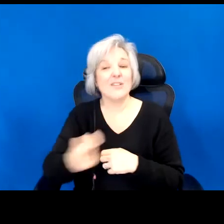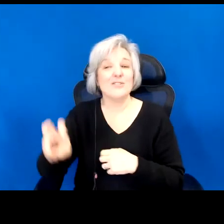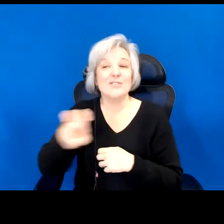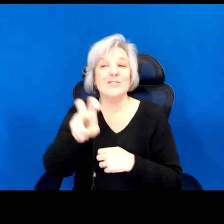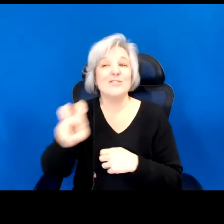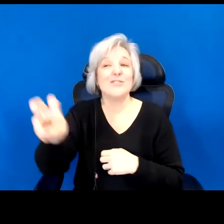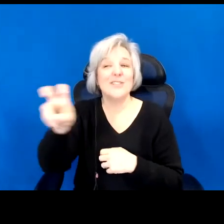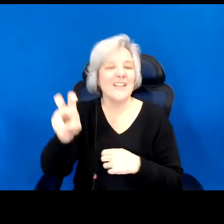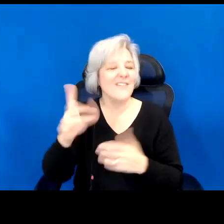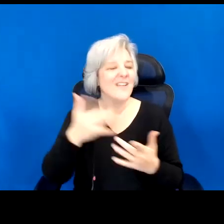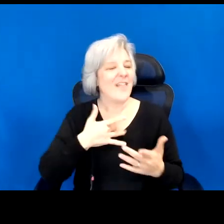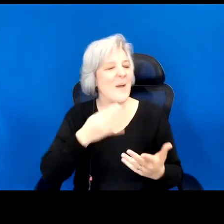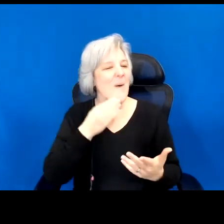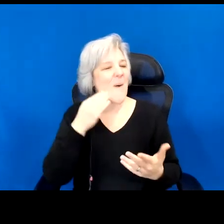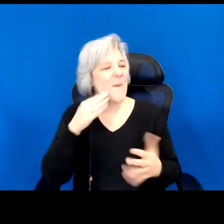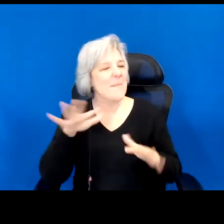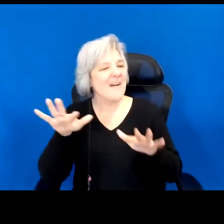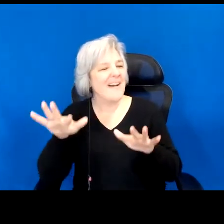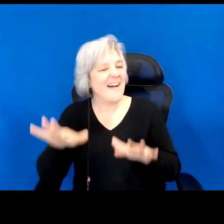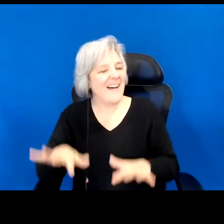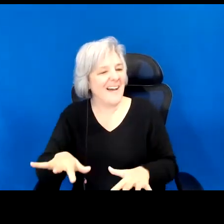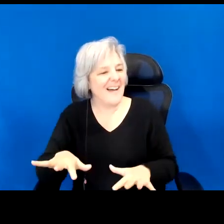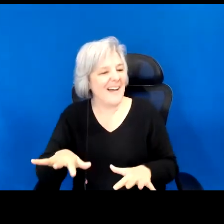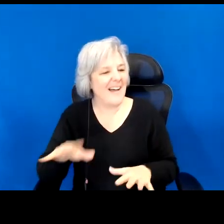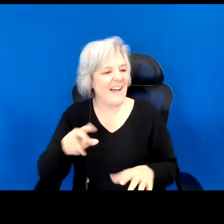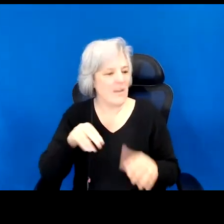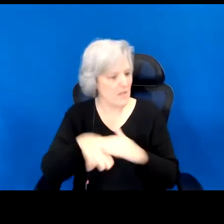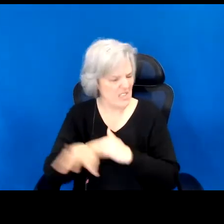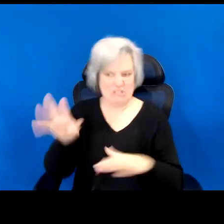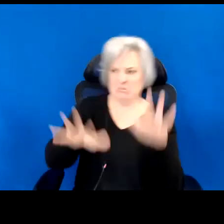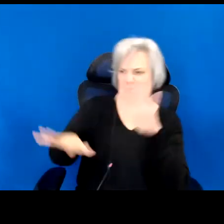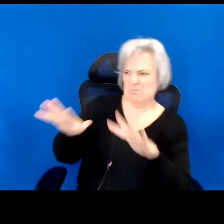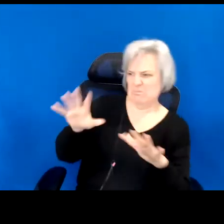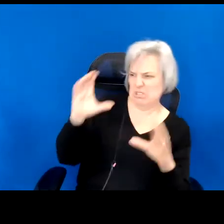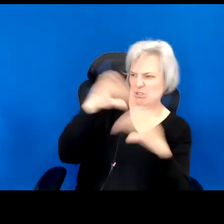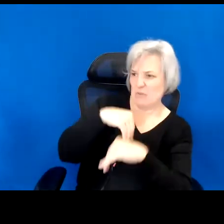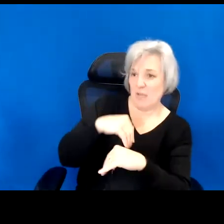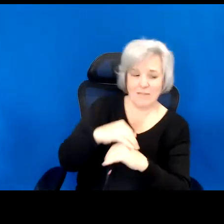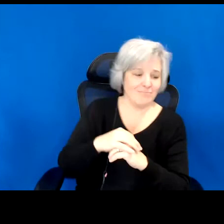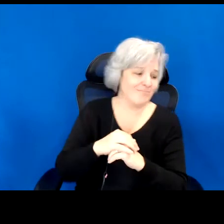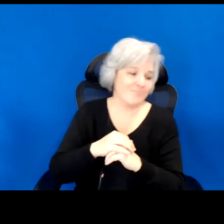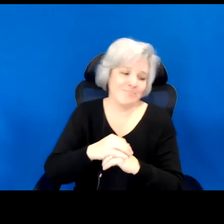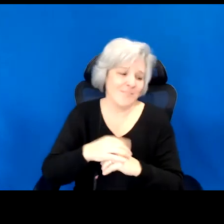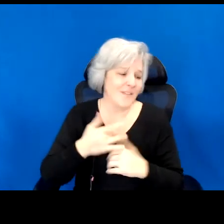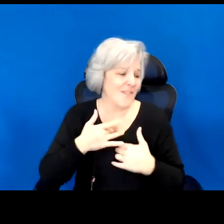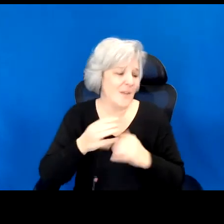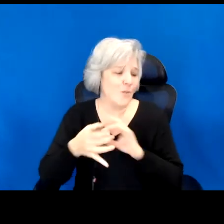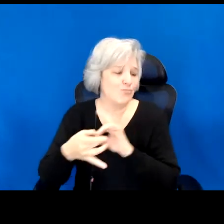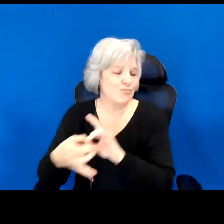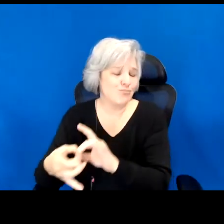a series of discomforting estrangements. Hartman's journey provokes us to consider the critically